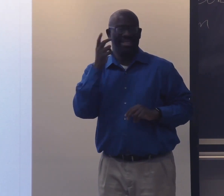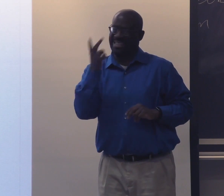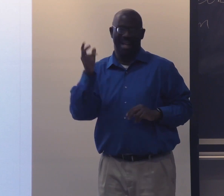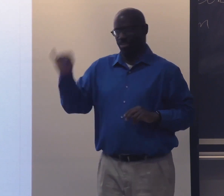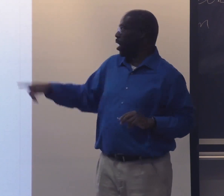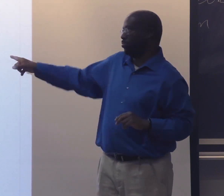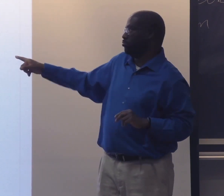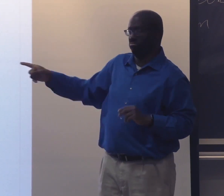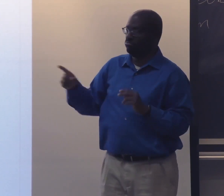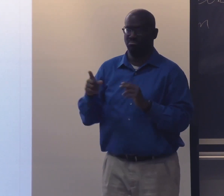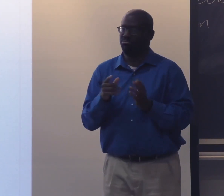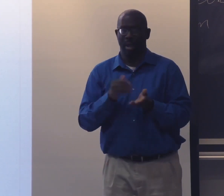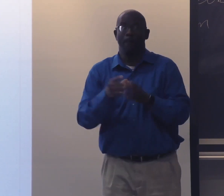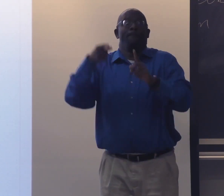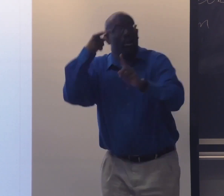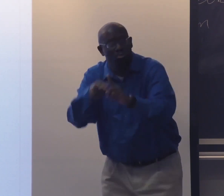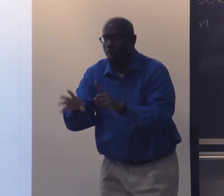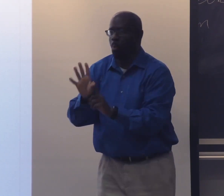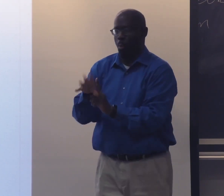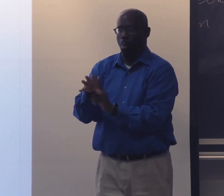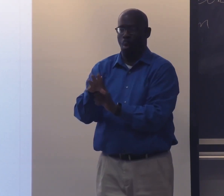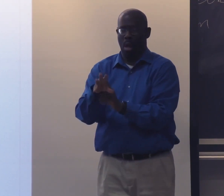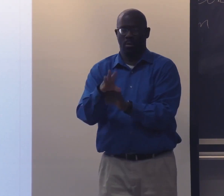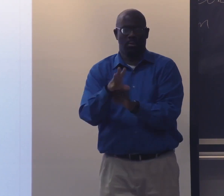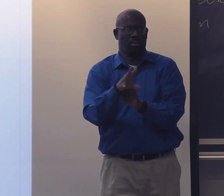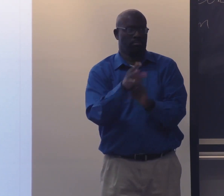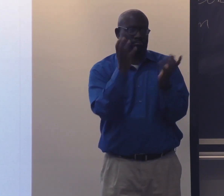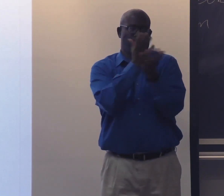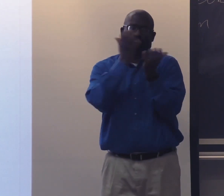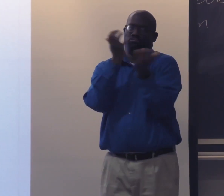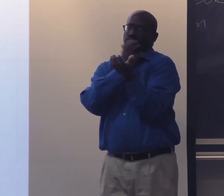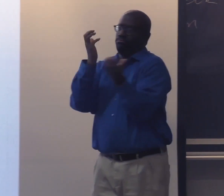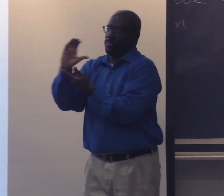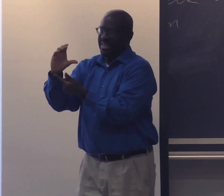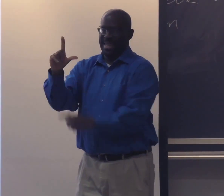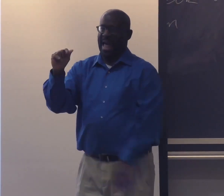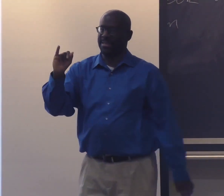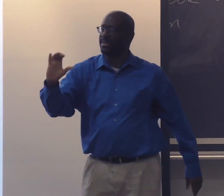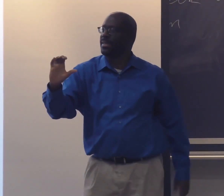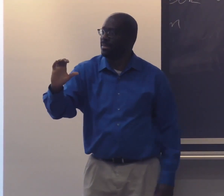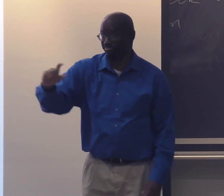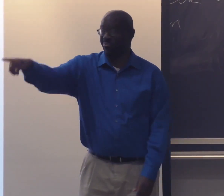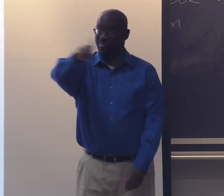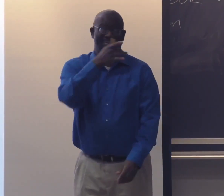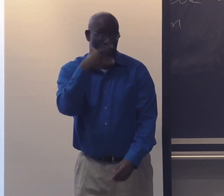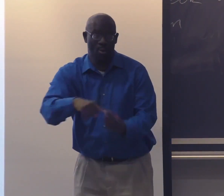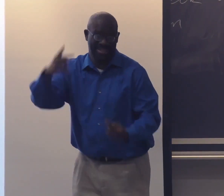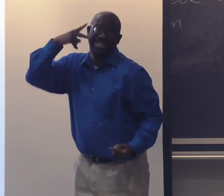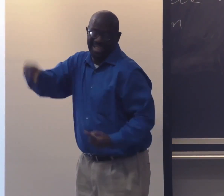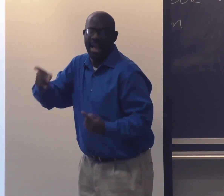This is rare to see. You really don't see this very much being recorded. So this is really a classic.